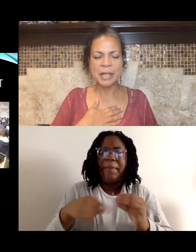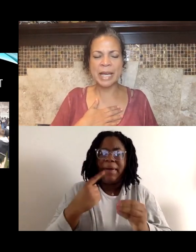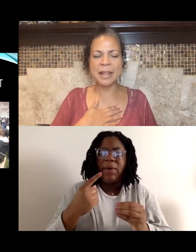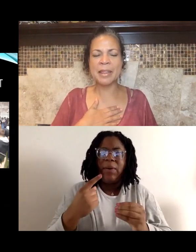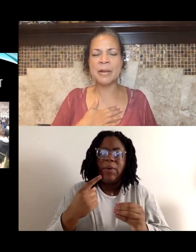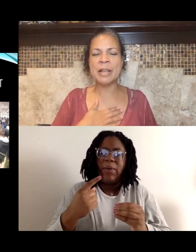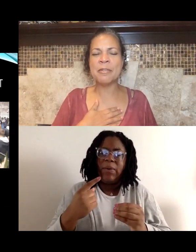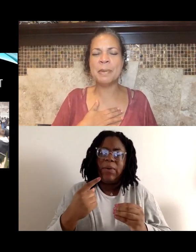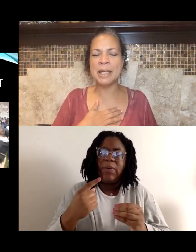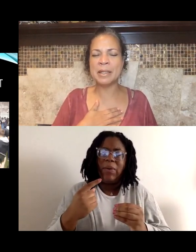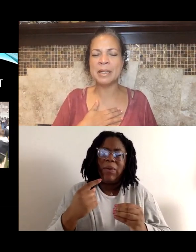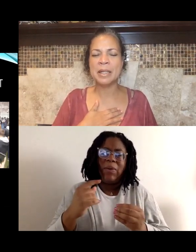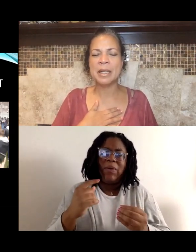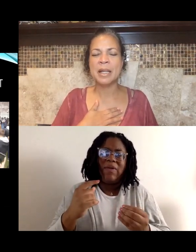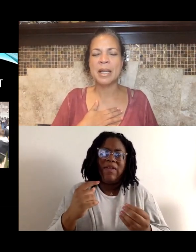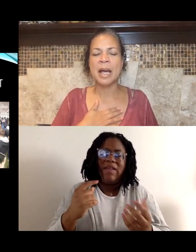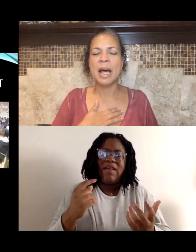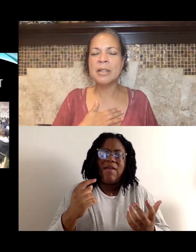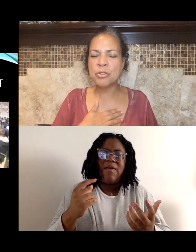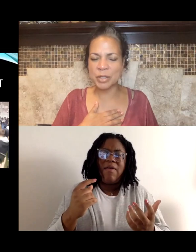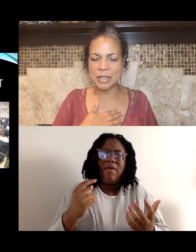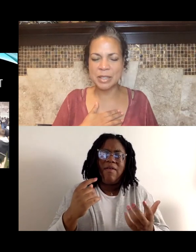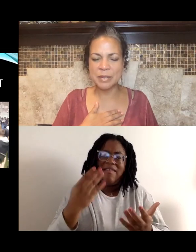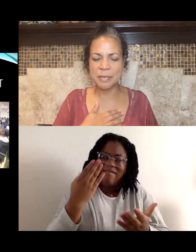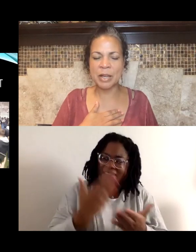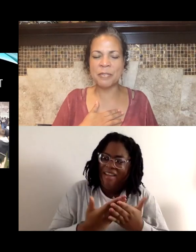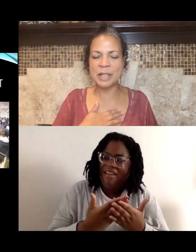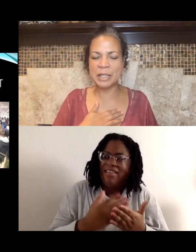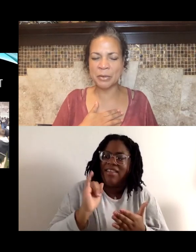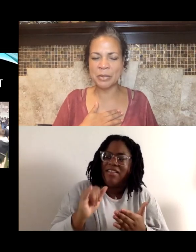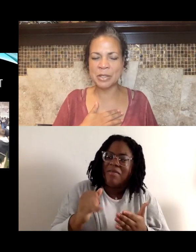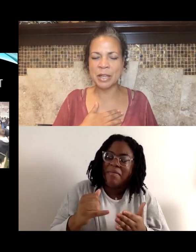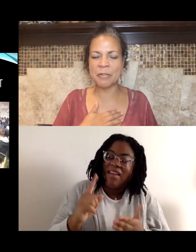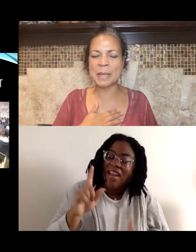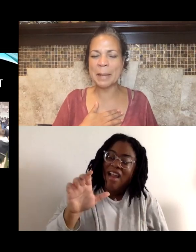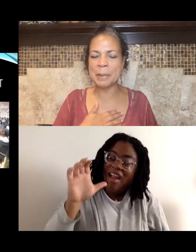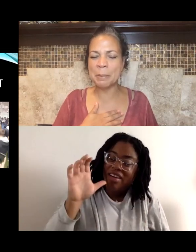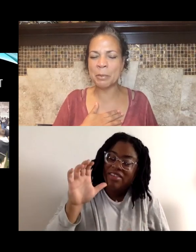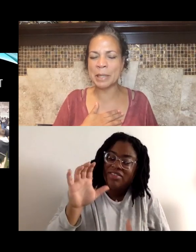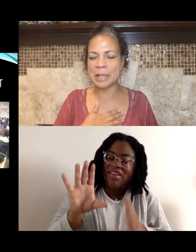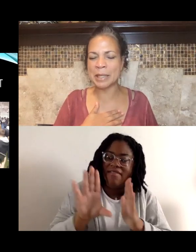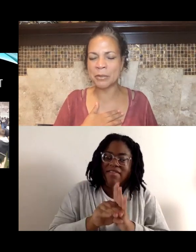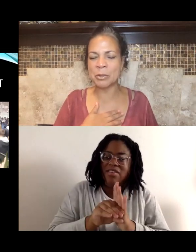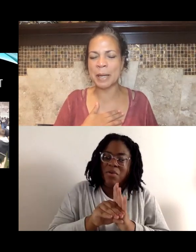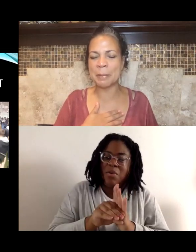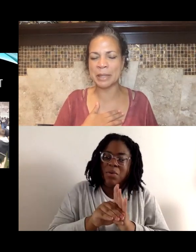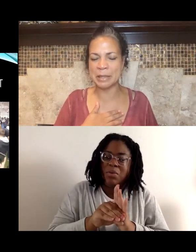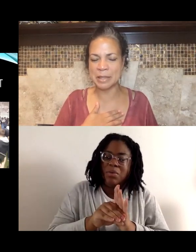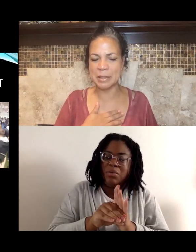that there have been hundreds of videos, of Black people being killed by police.